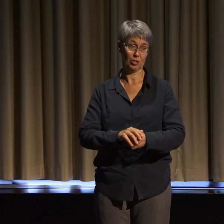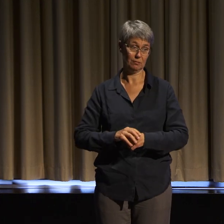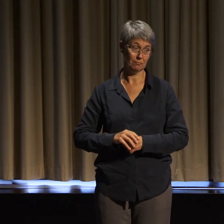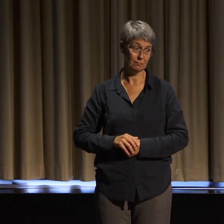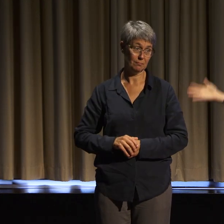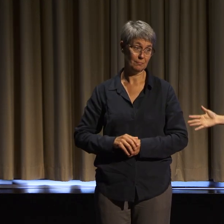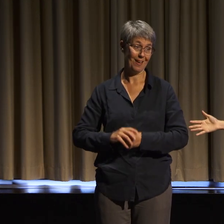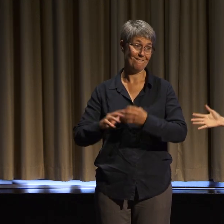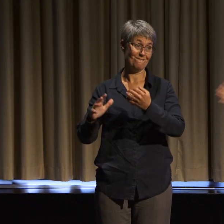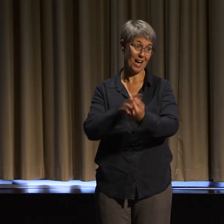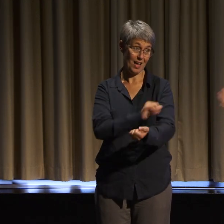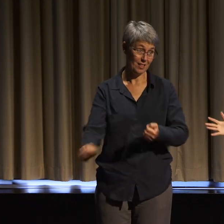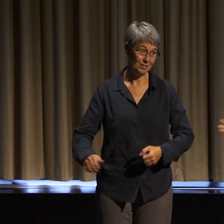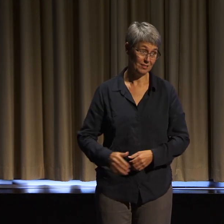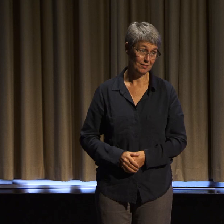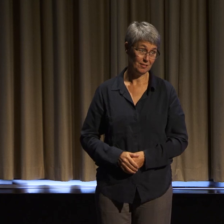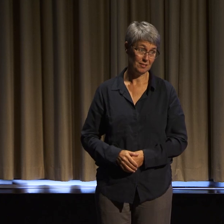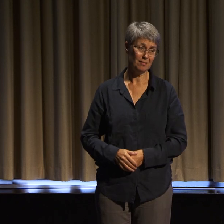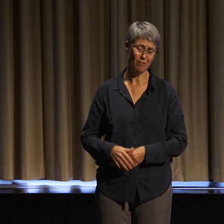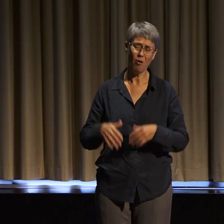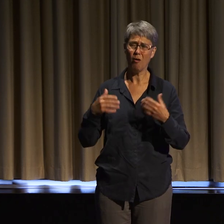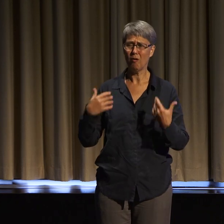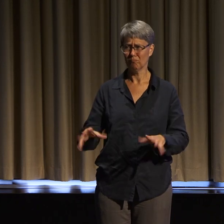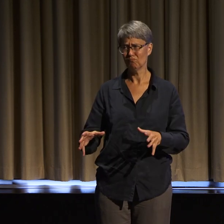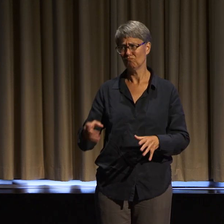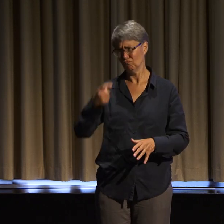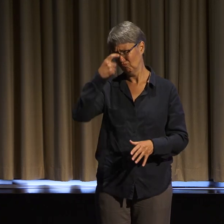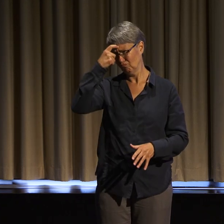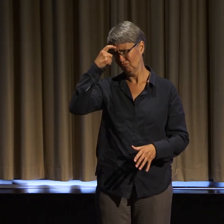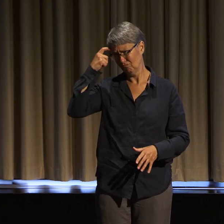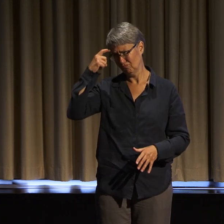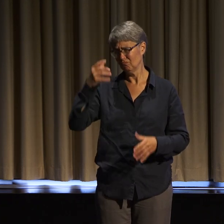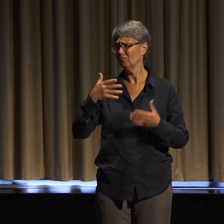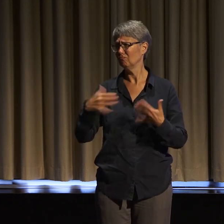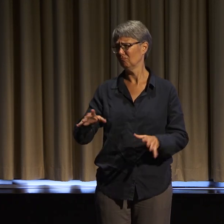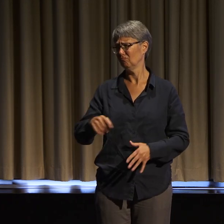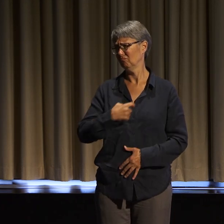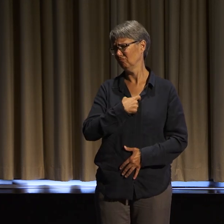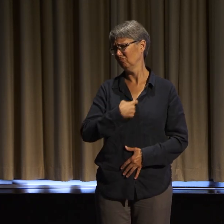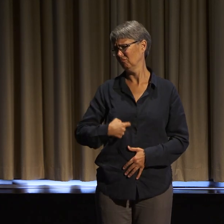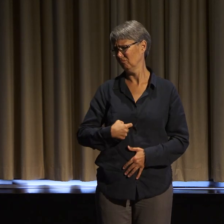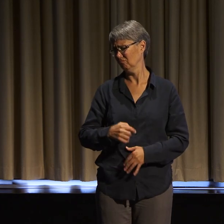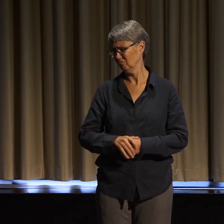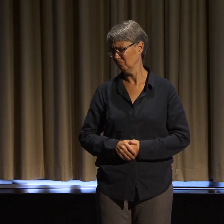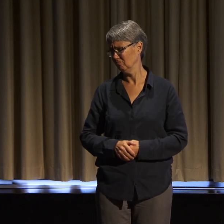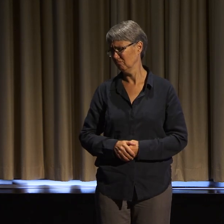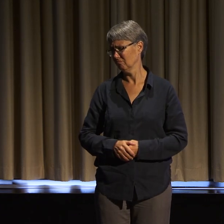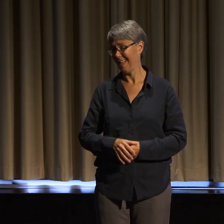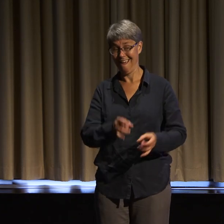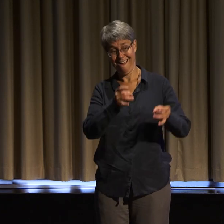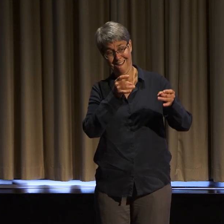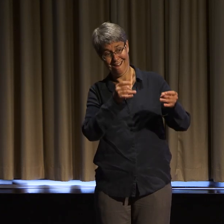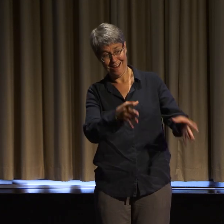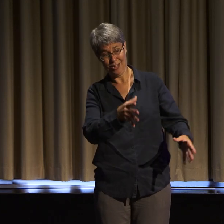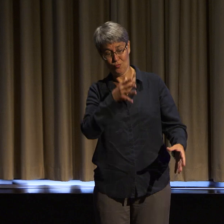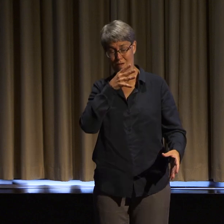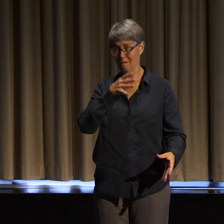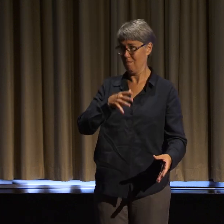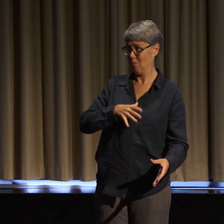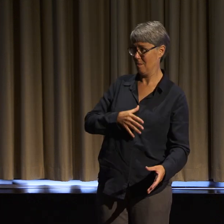how devastating capitalism, misogyny, and criminalization are, and then, on the other hand, pretend as if they don't affect how we